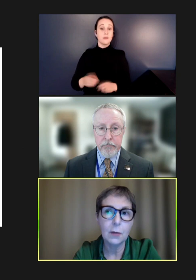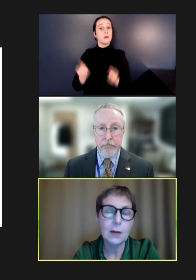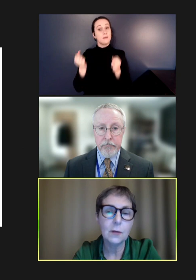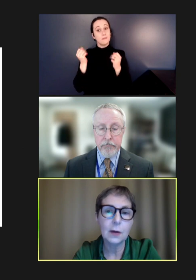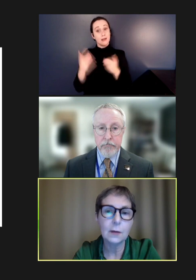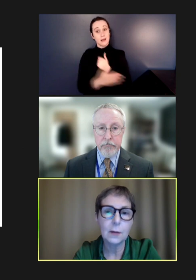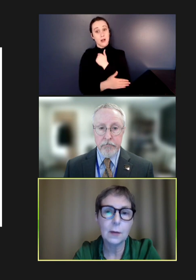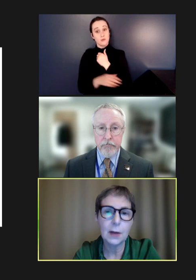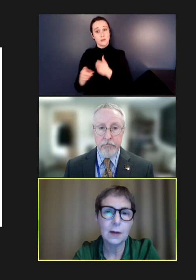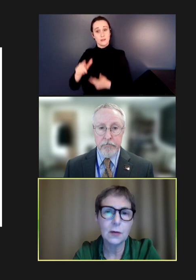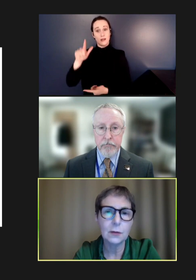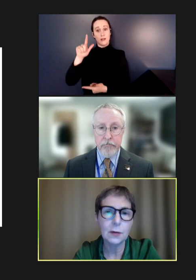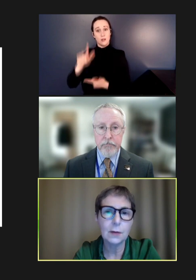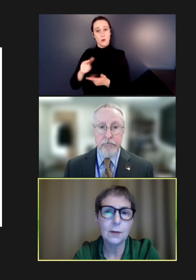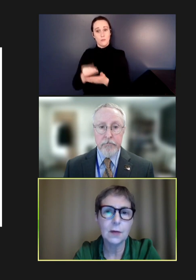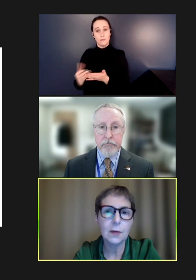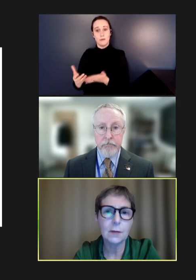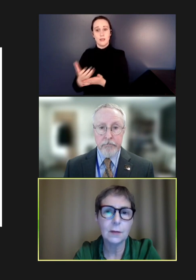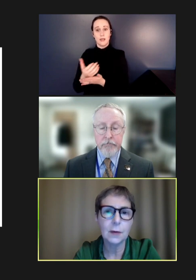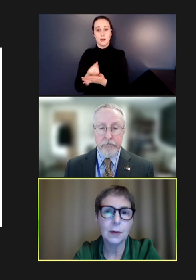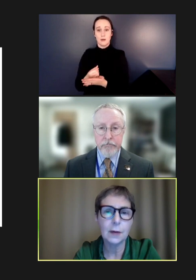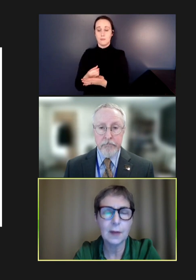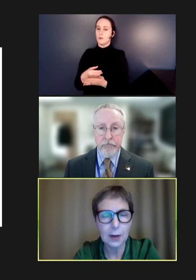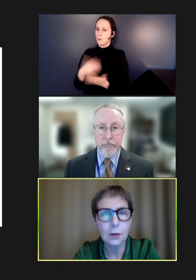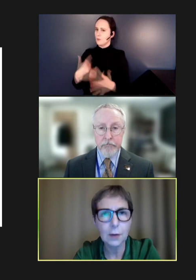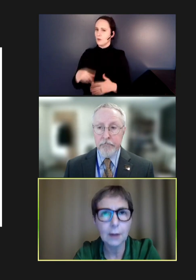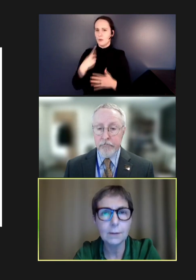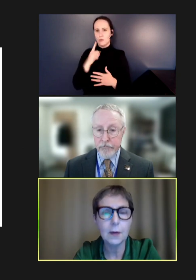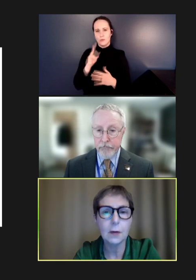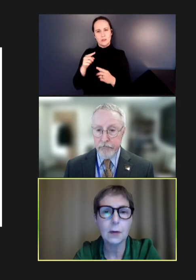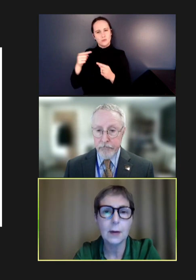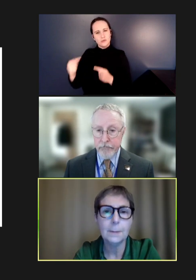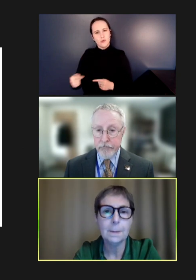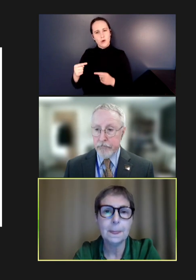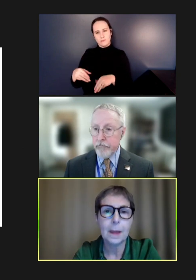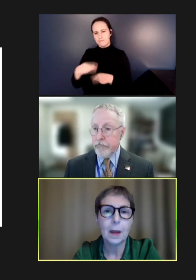struggle to immunize children in the first year of -- in the second year of life. So,